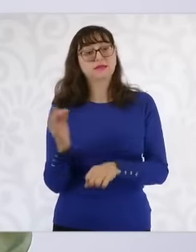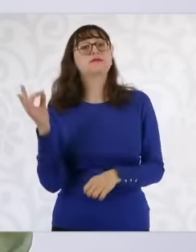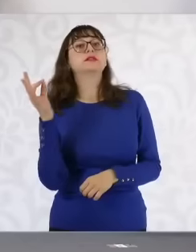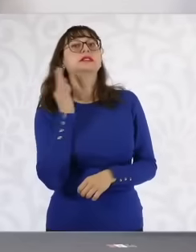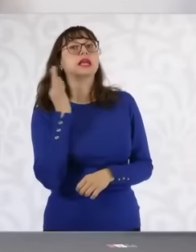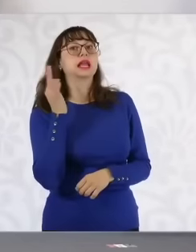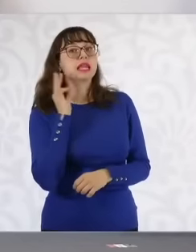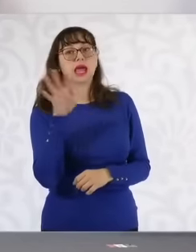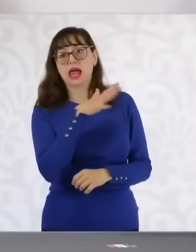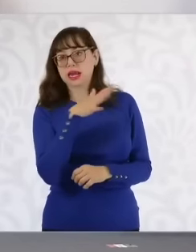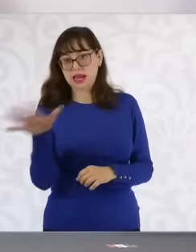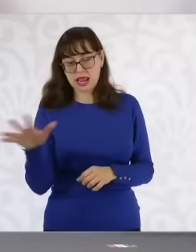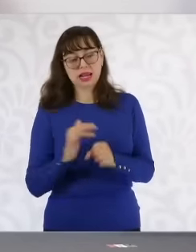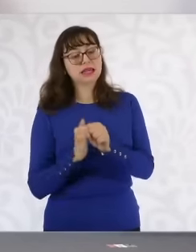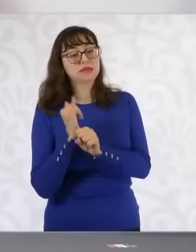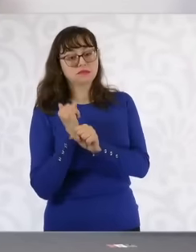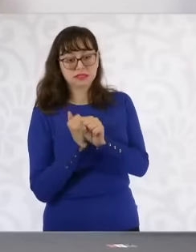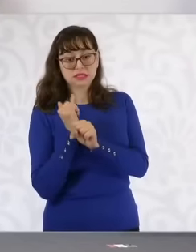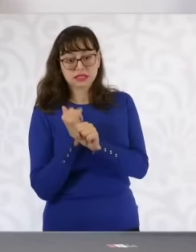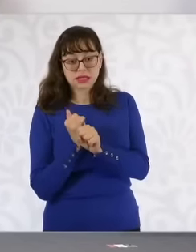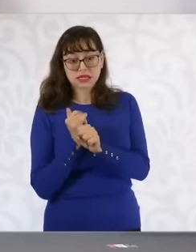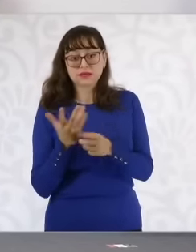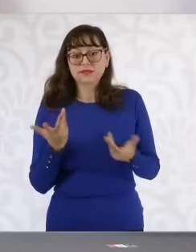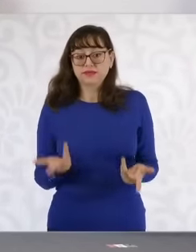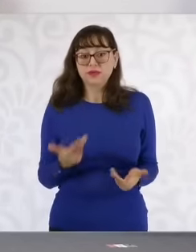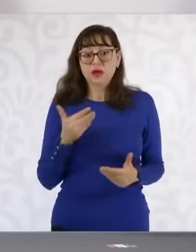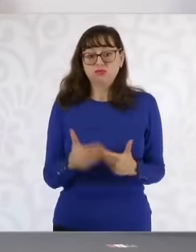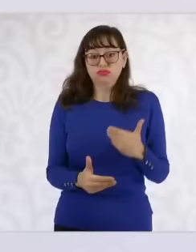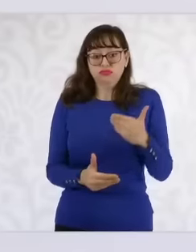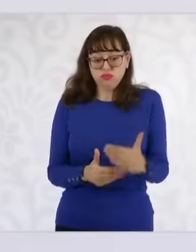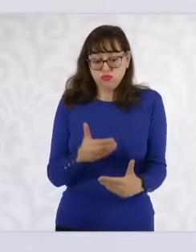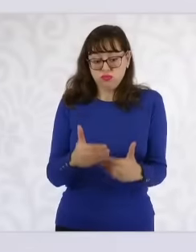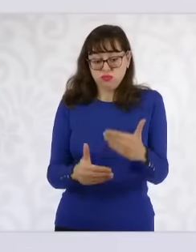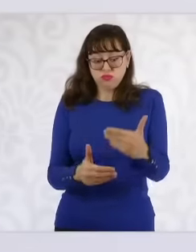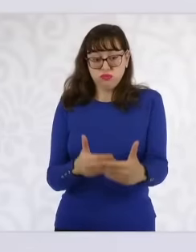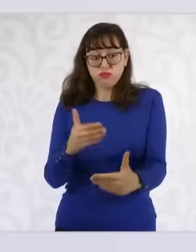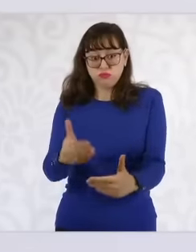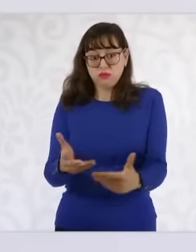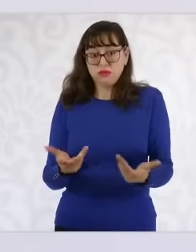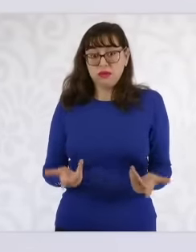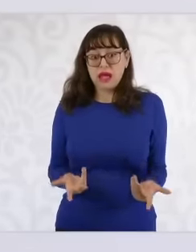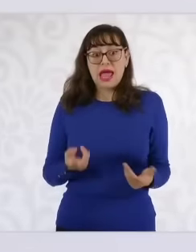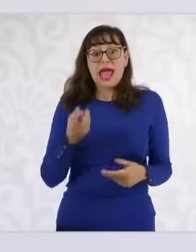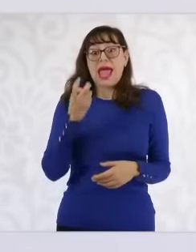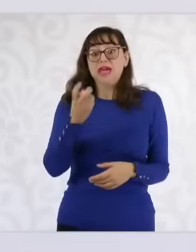progress It is not our responsibility to carry out the investigations because the prosecutor's offices,